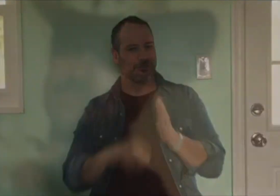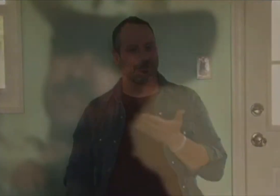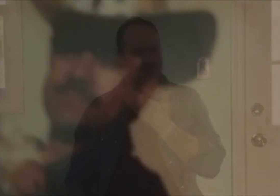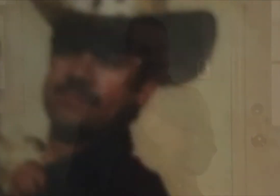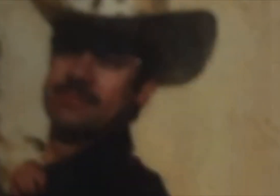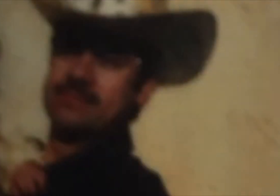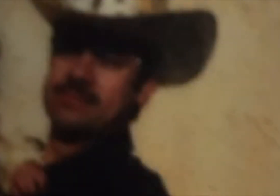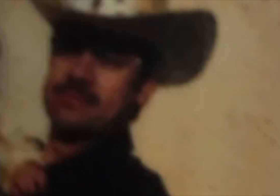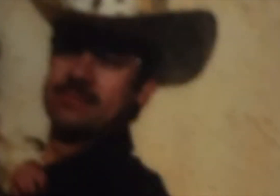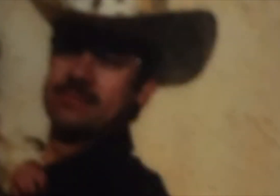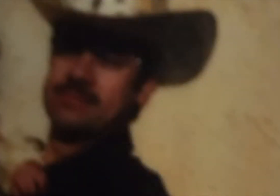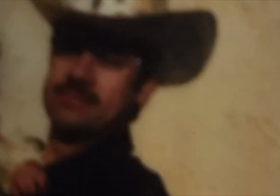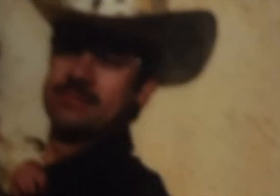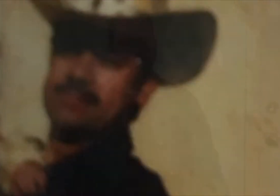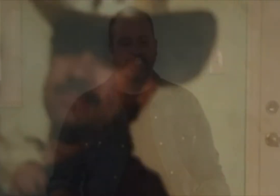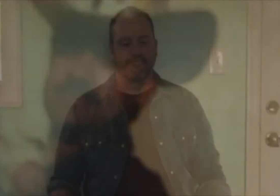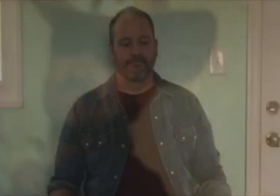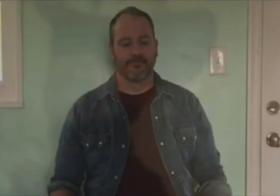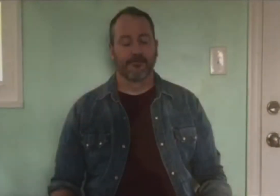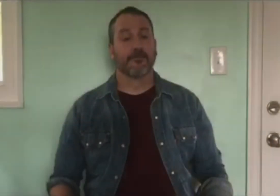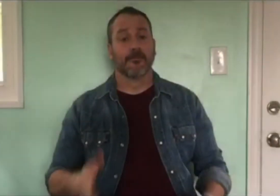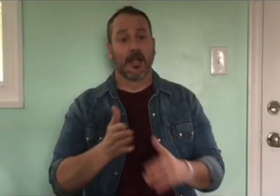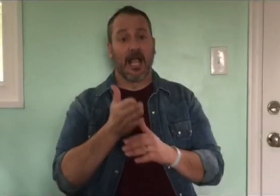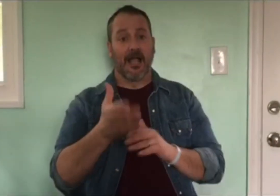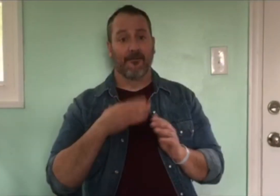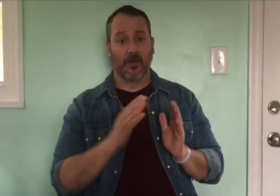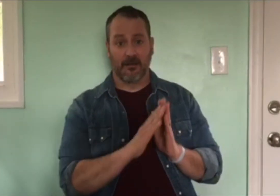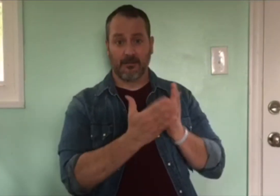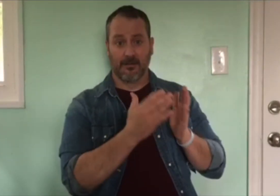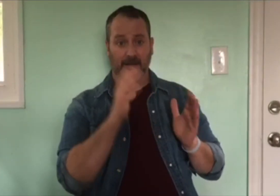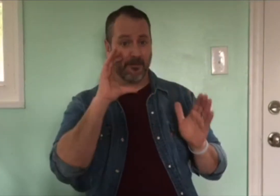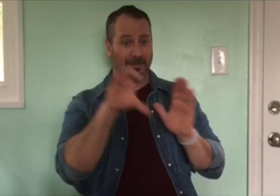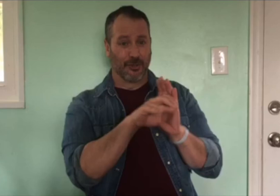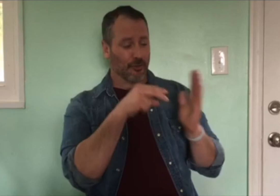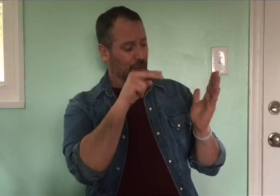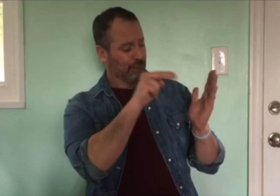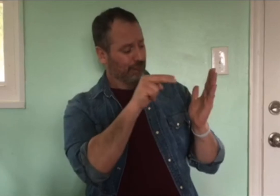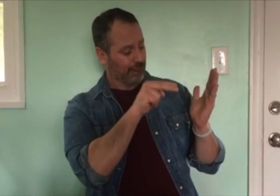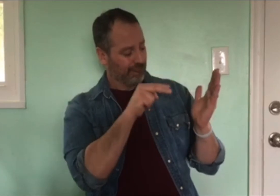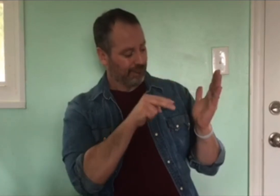After I had looked through my photo albums, I asked my parents about every photo.